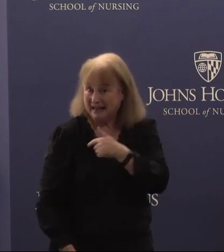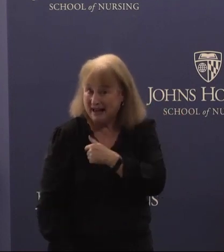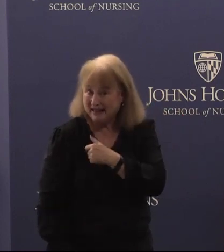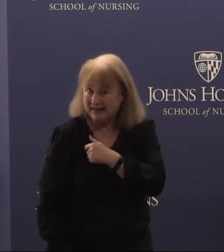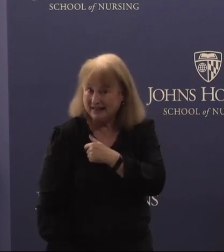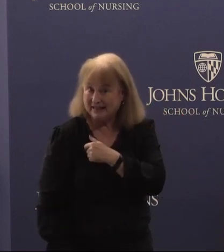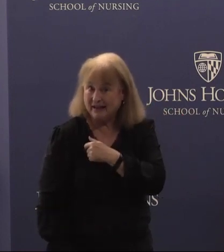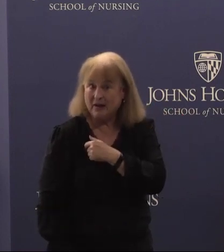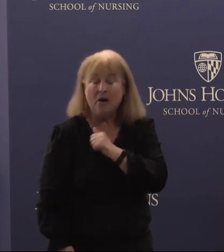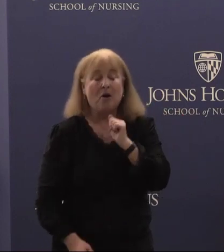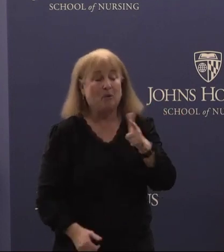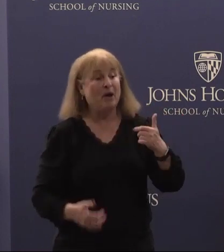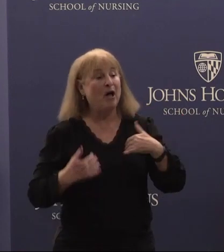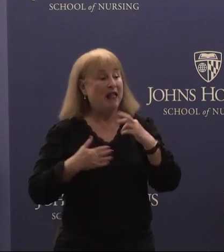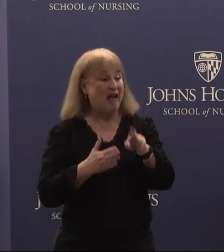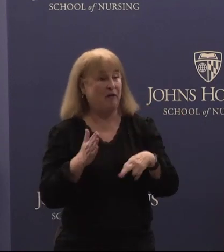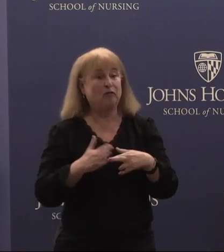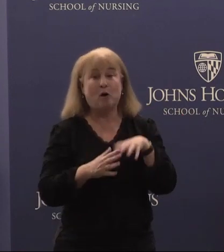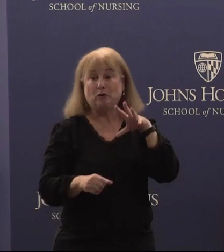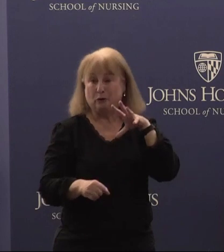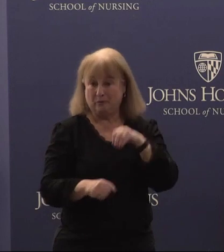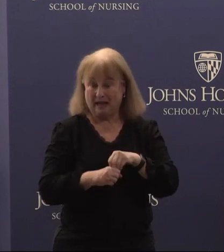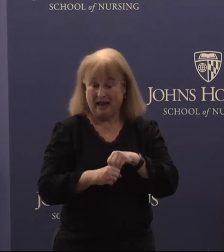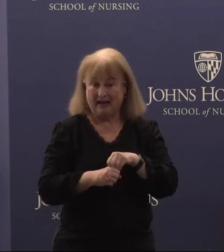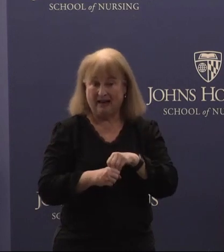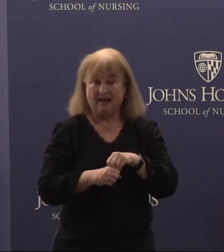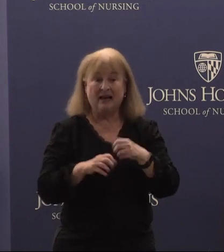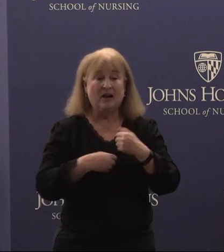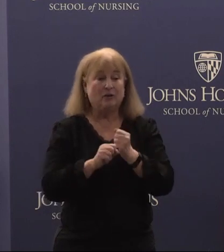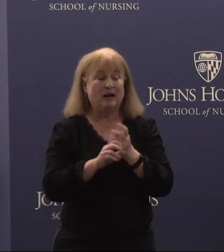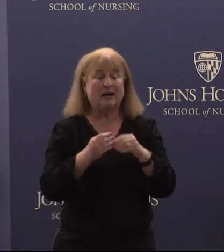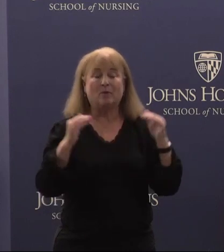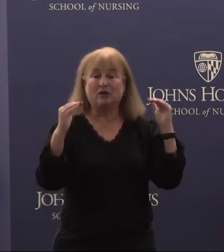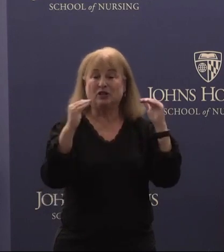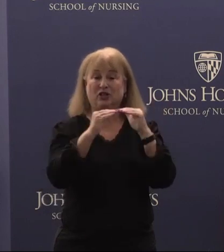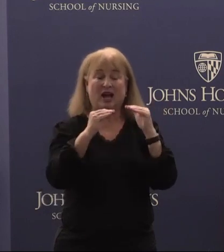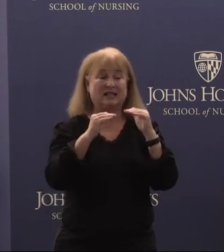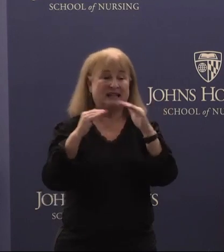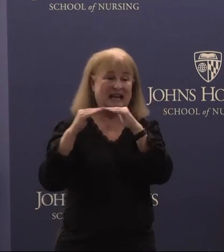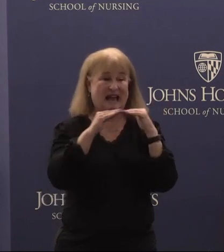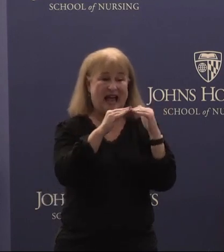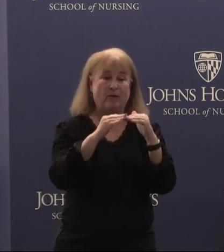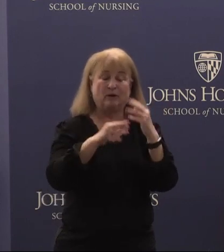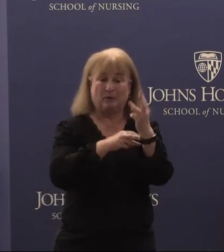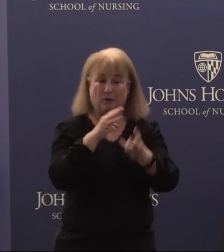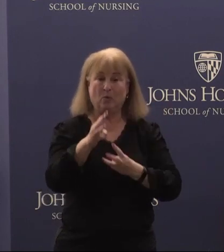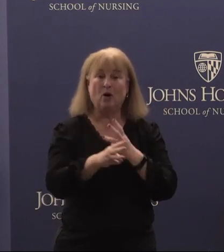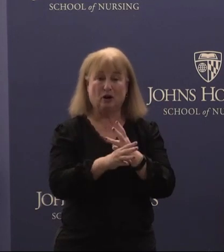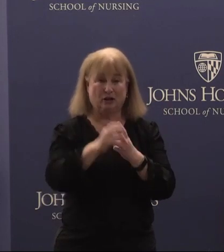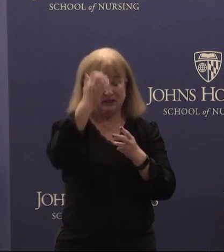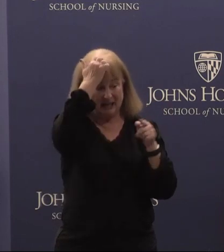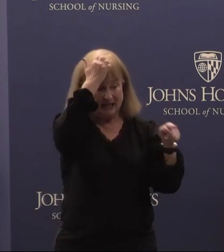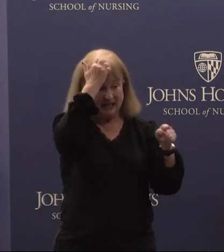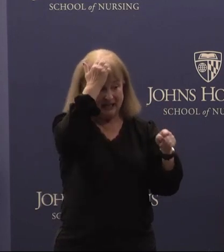we all have a role to play play in creating a more just and equitable world. She is merely